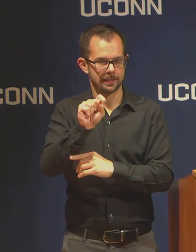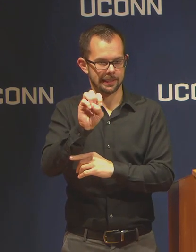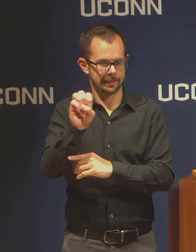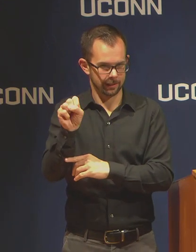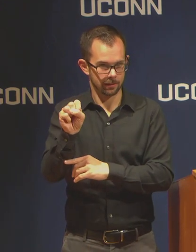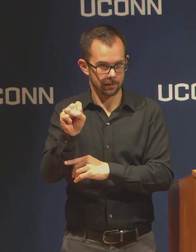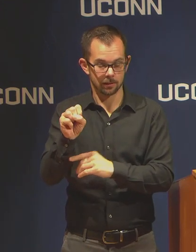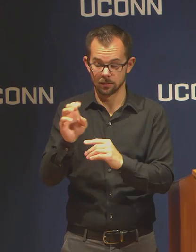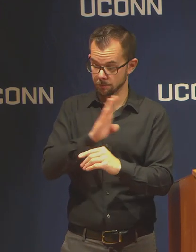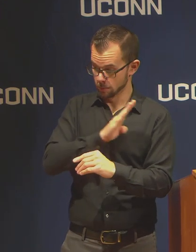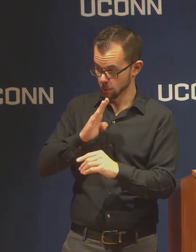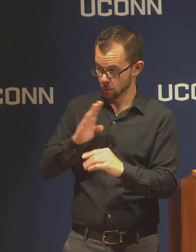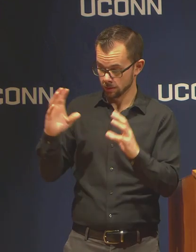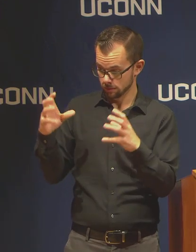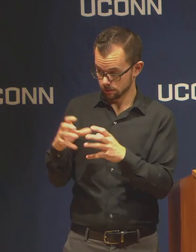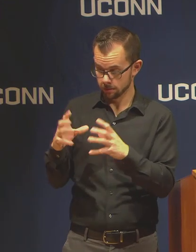the board of trustees has its next meeting.